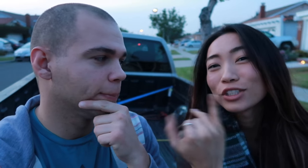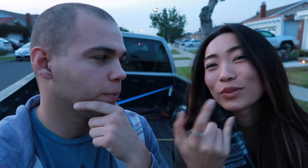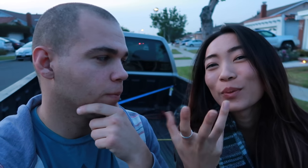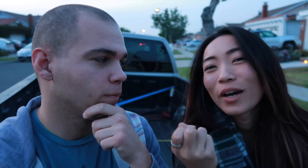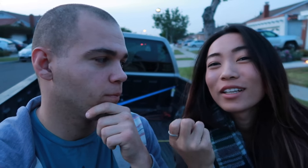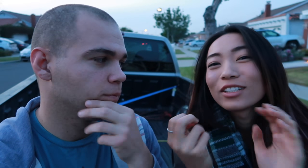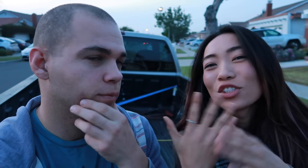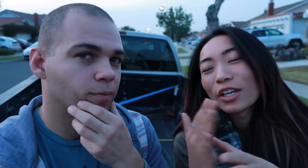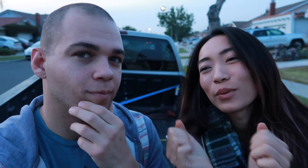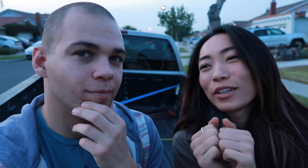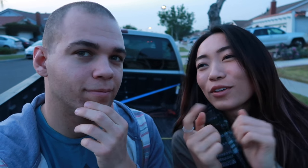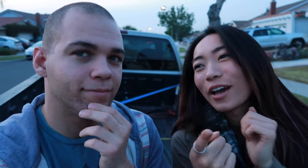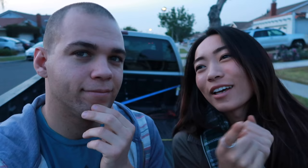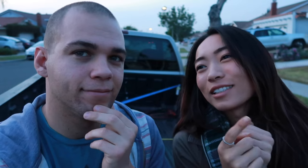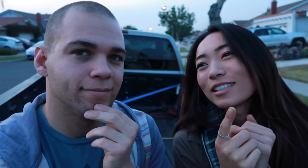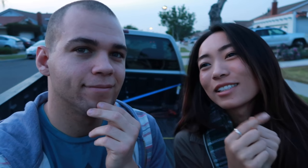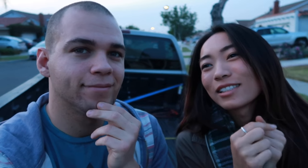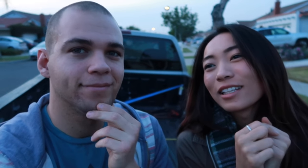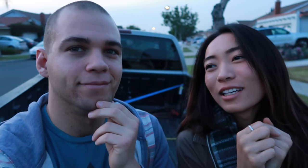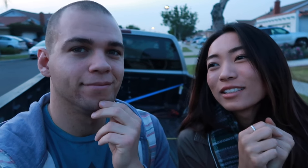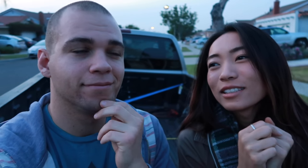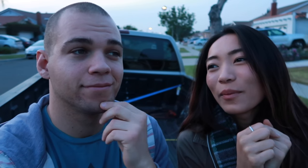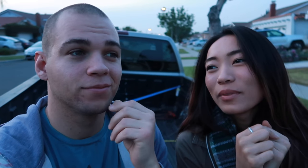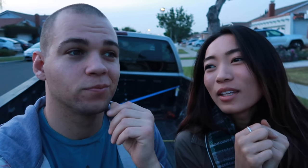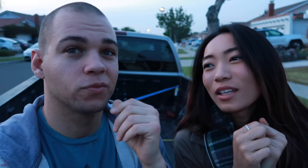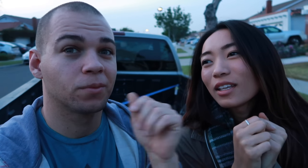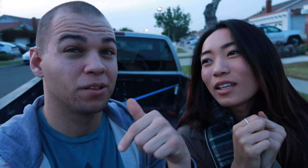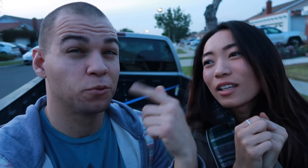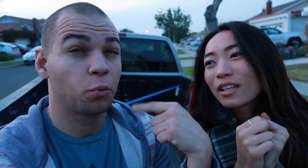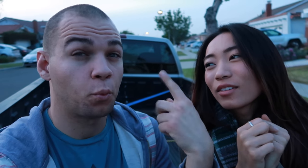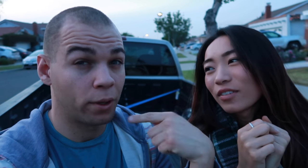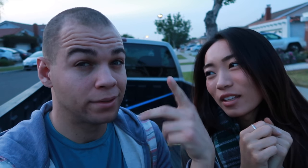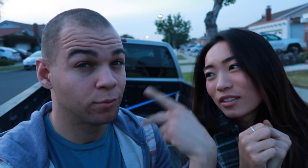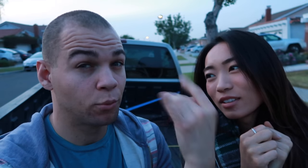the project we want to share with you guys is something fun this is a crazy project!